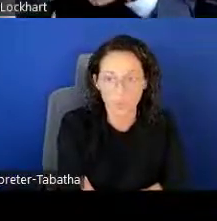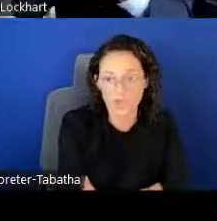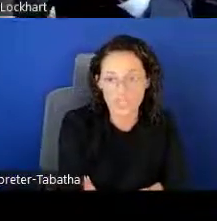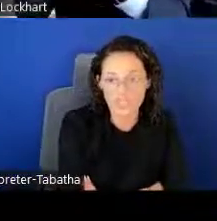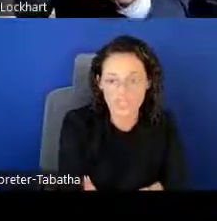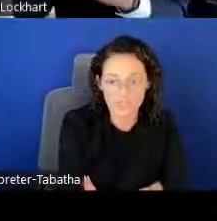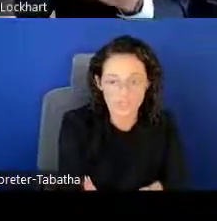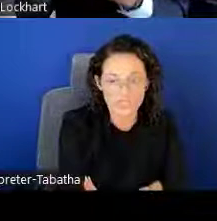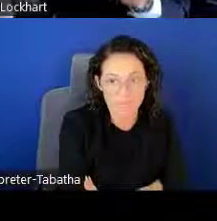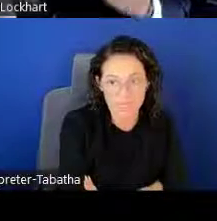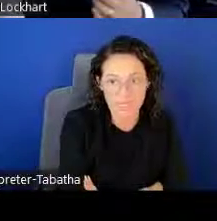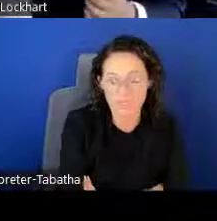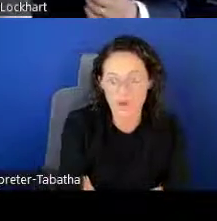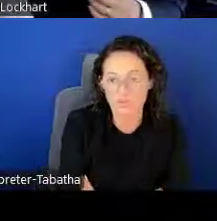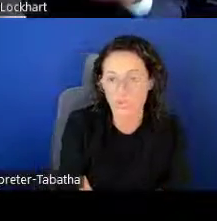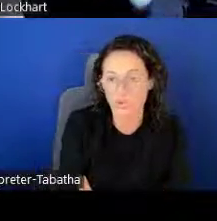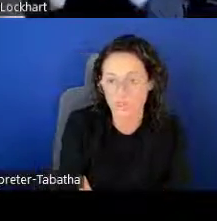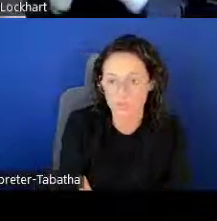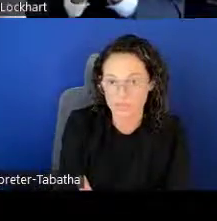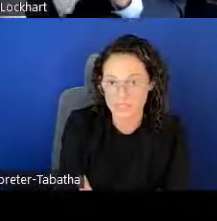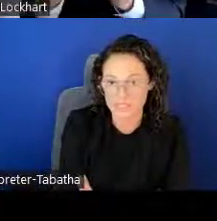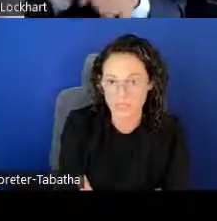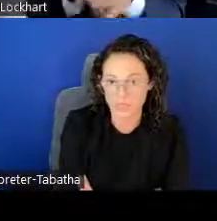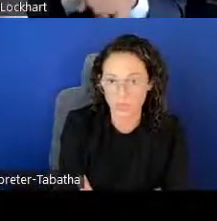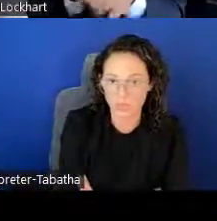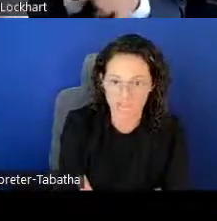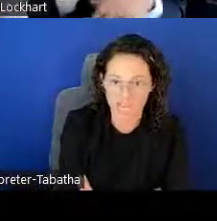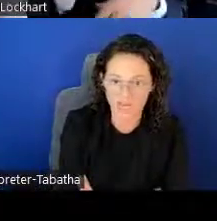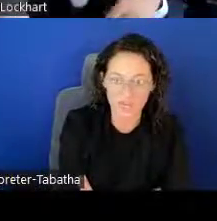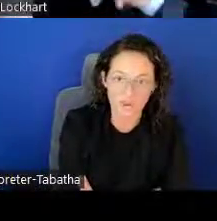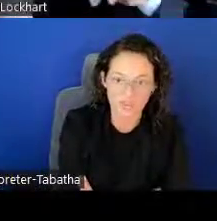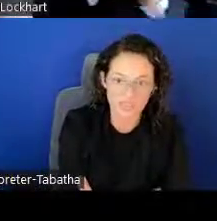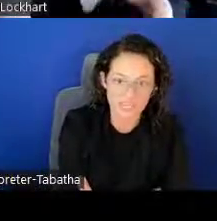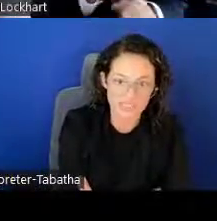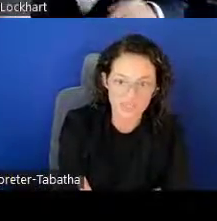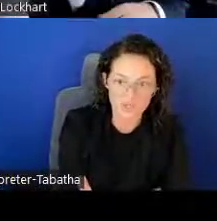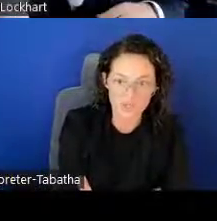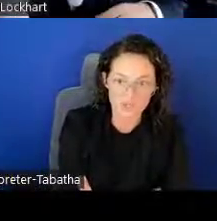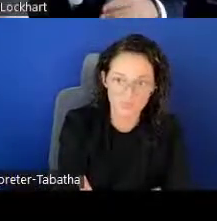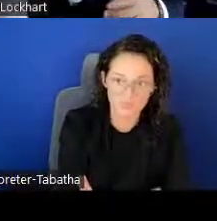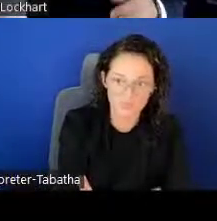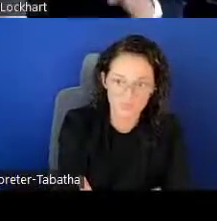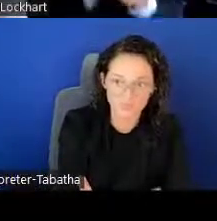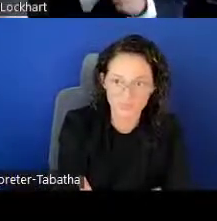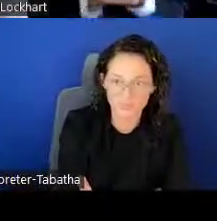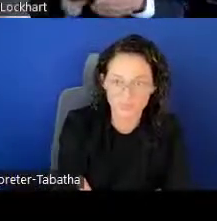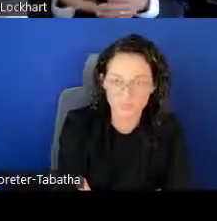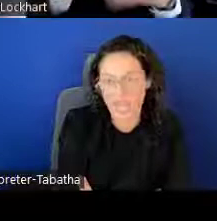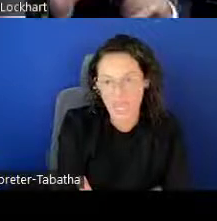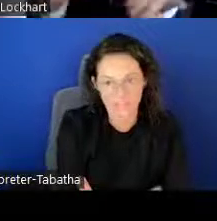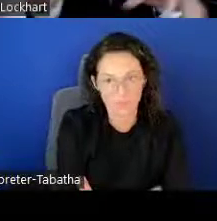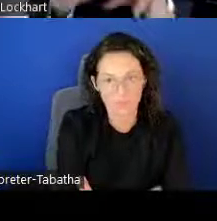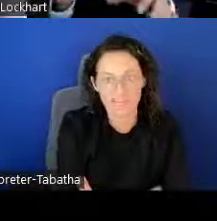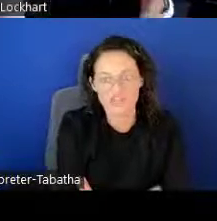When we disburse payments on the quarterly basis, we will check with the Institute and a supervisor